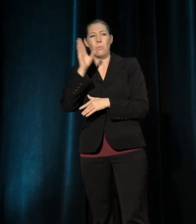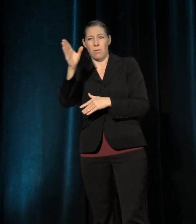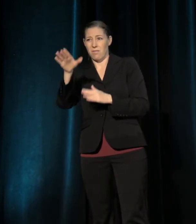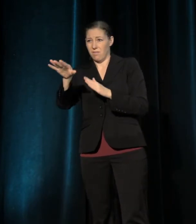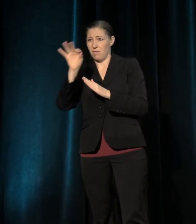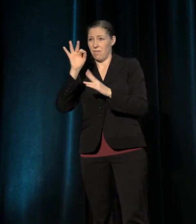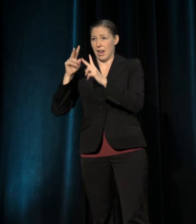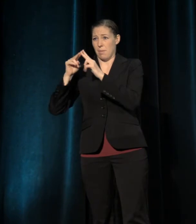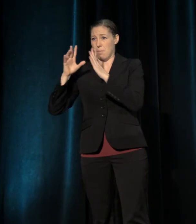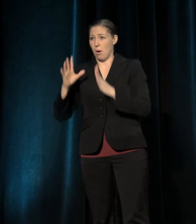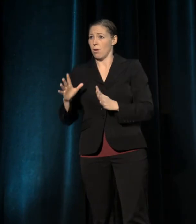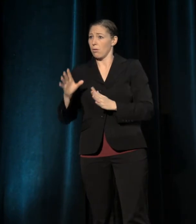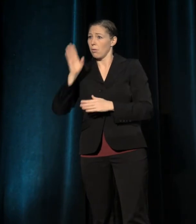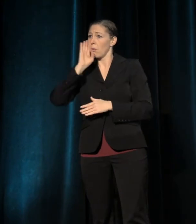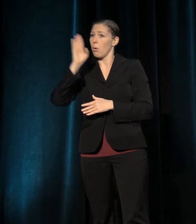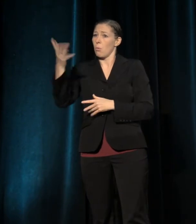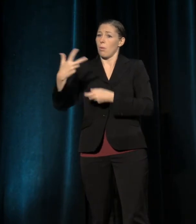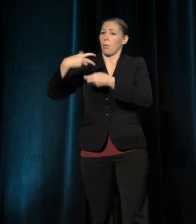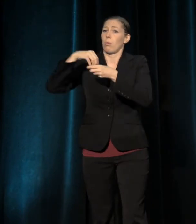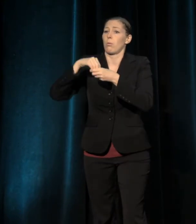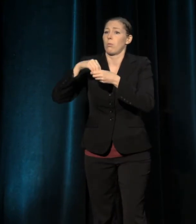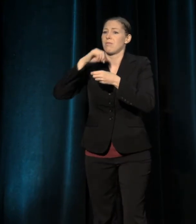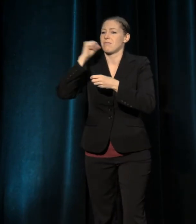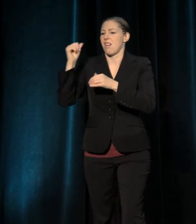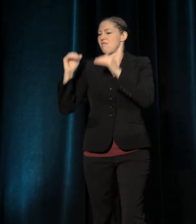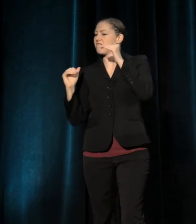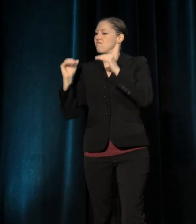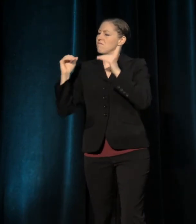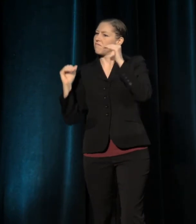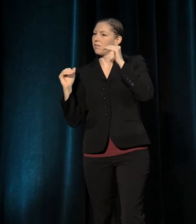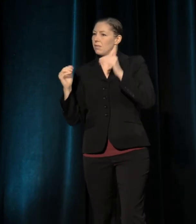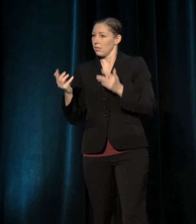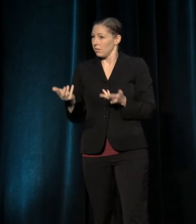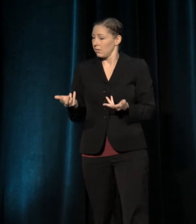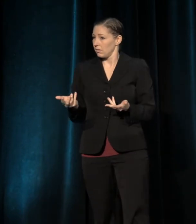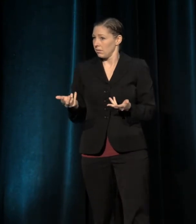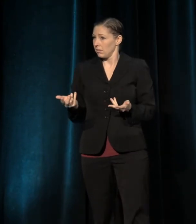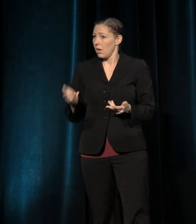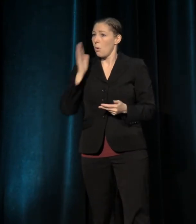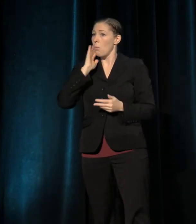rather than keep me at arm's length? Will I find a partner who appreciates